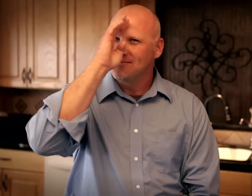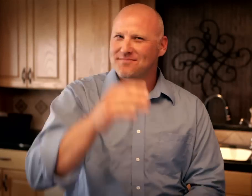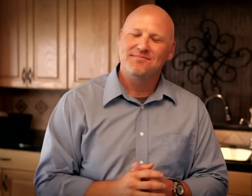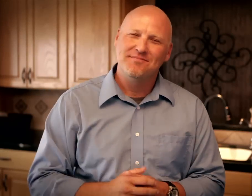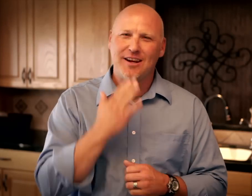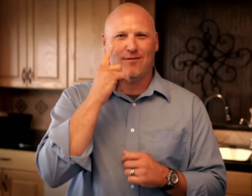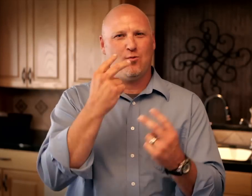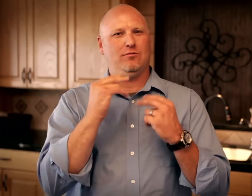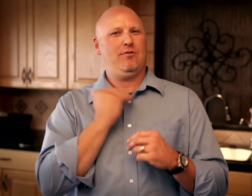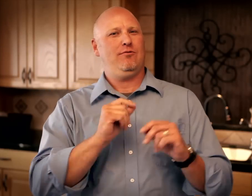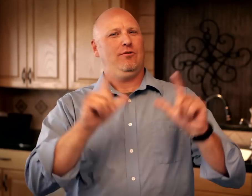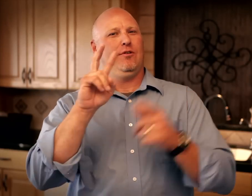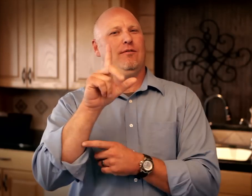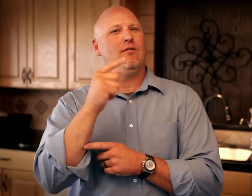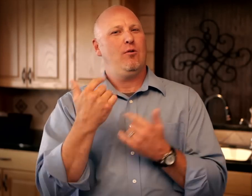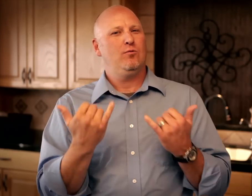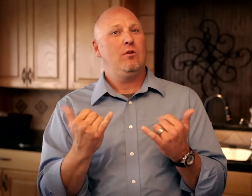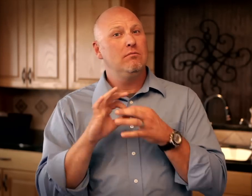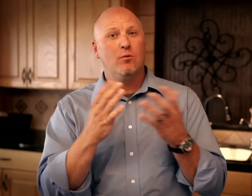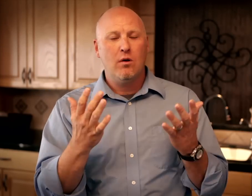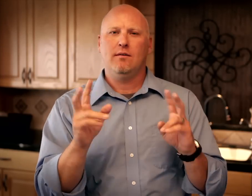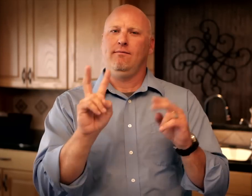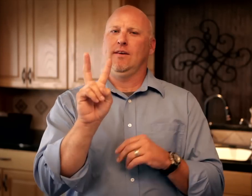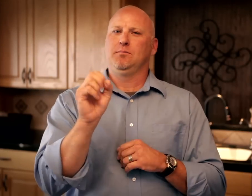Hello, thank you for watching our VLOG today on victim rights.